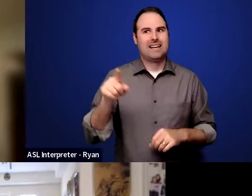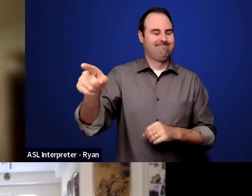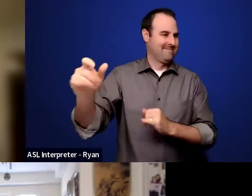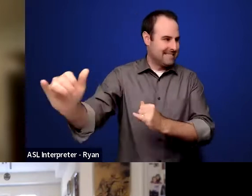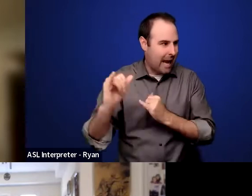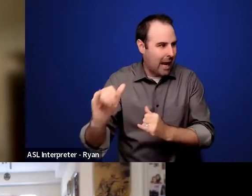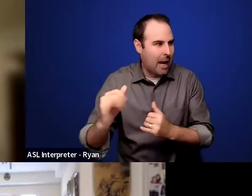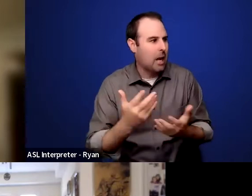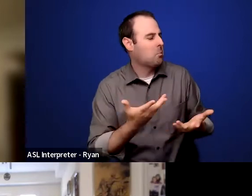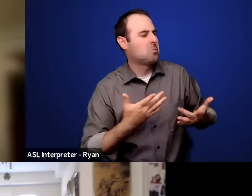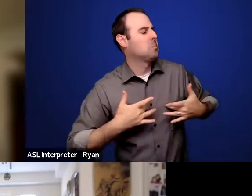I think we need to...